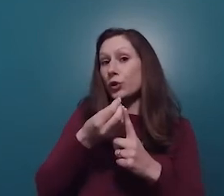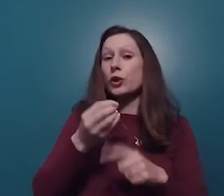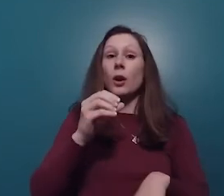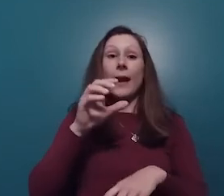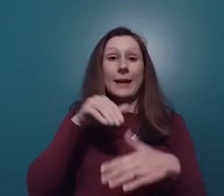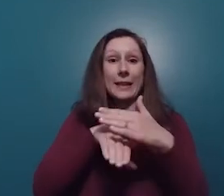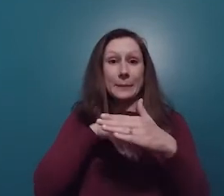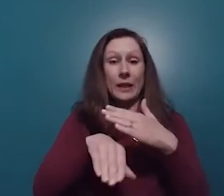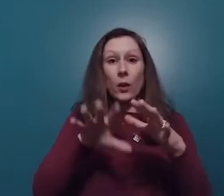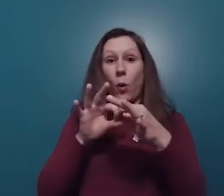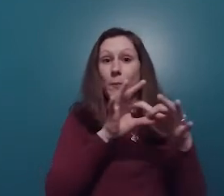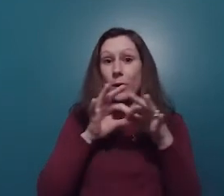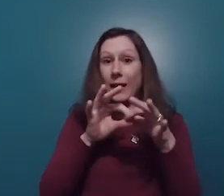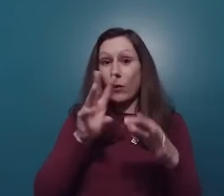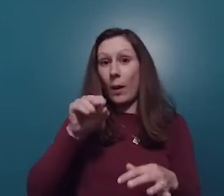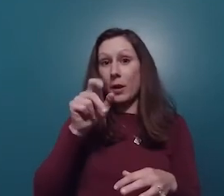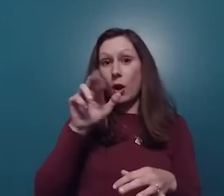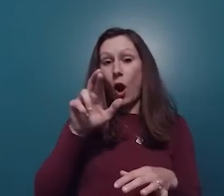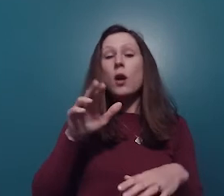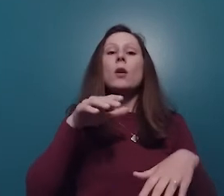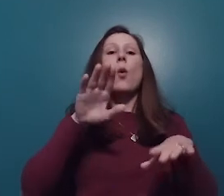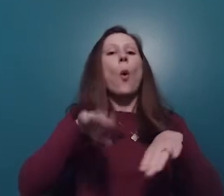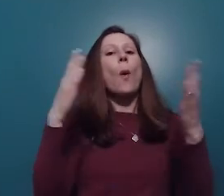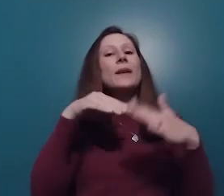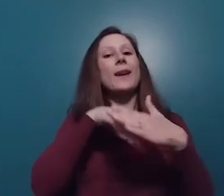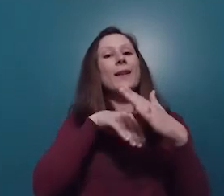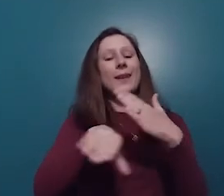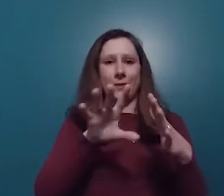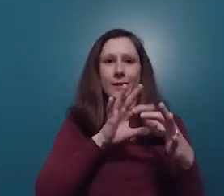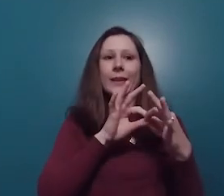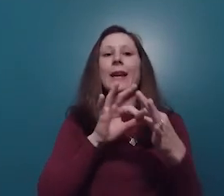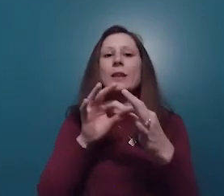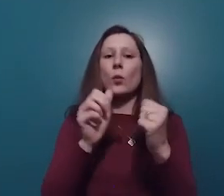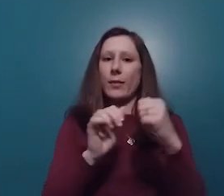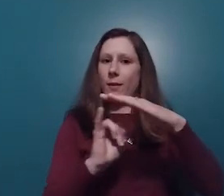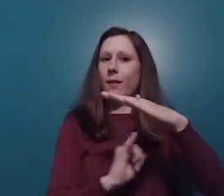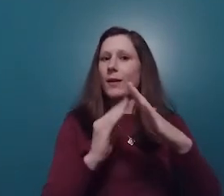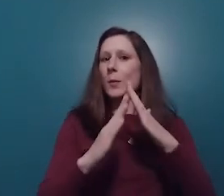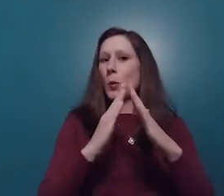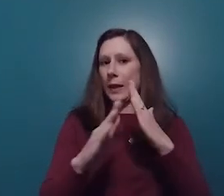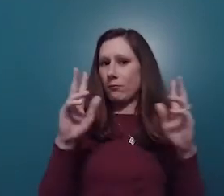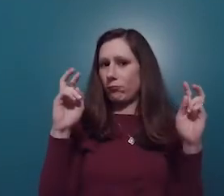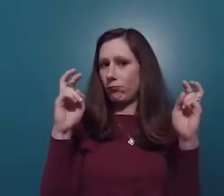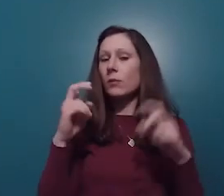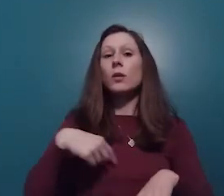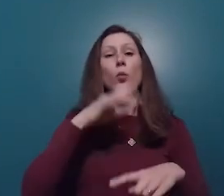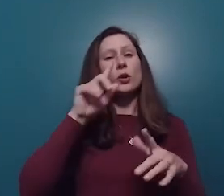Accessibility Cooperative webinar entitled Open Access: Connecting with Isolated Communities. We're going to get